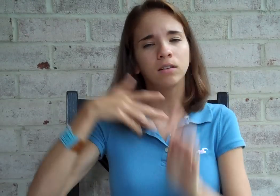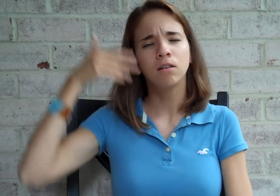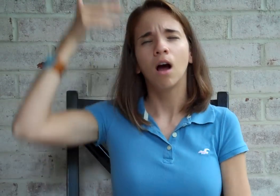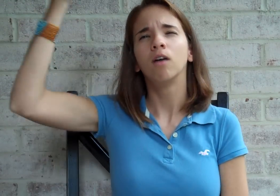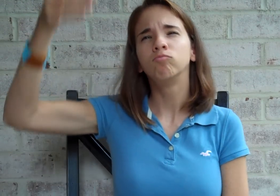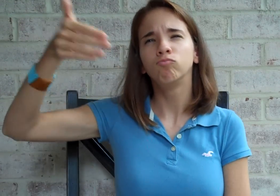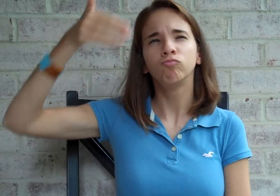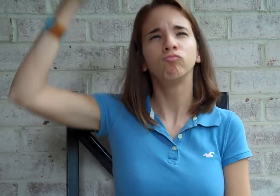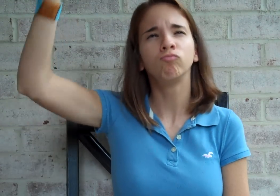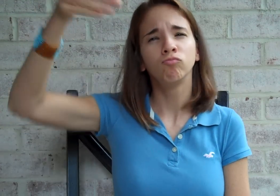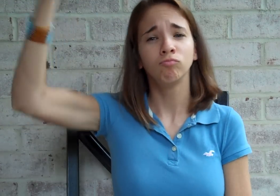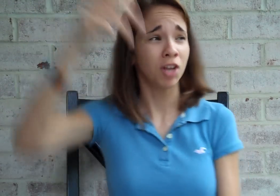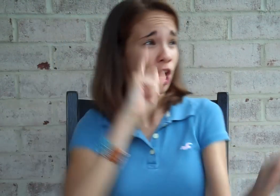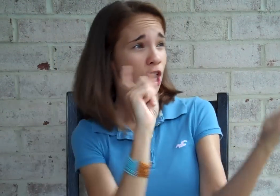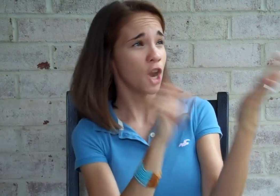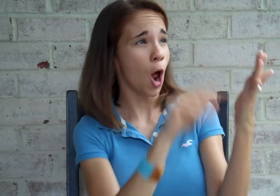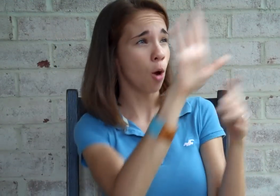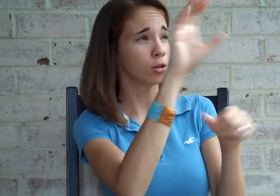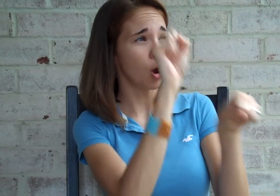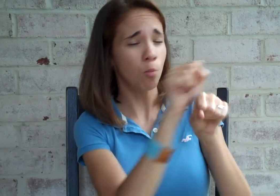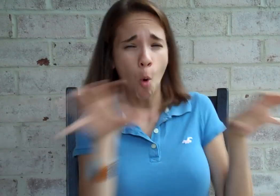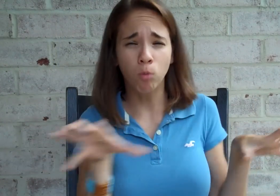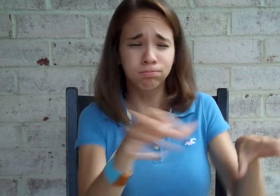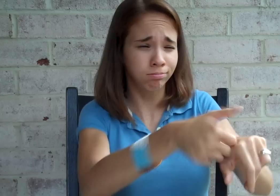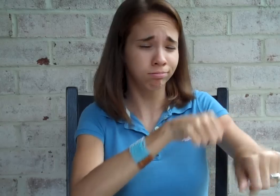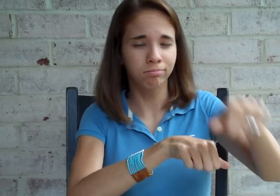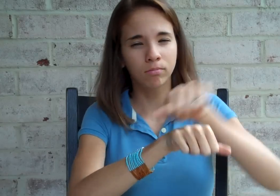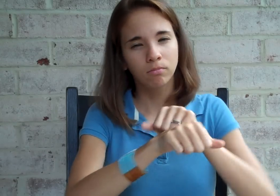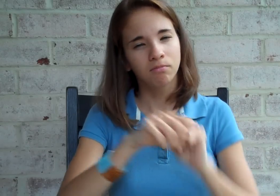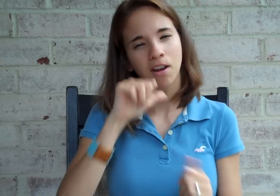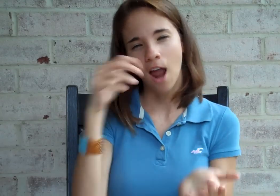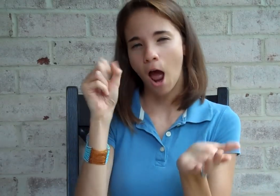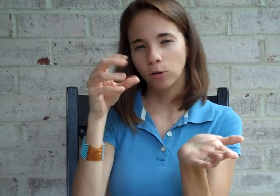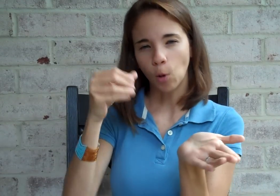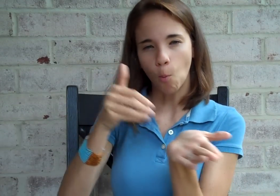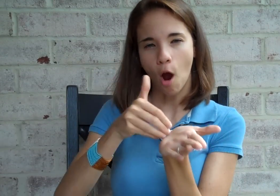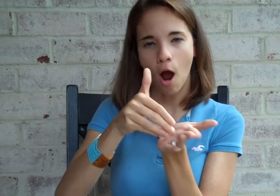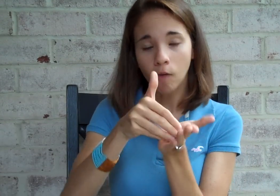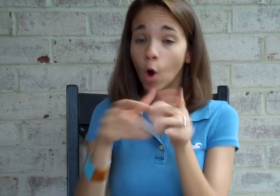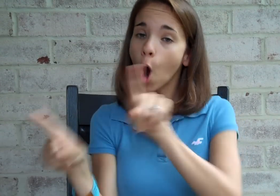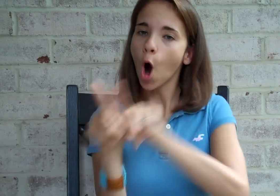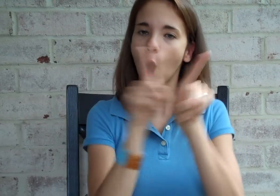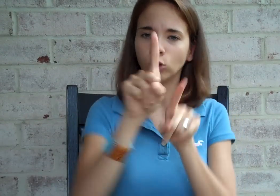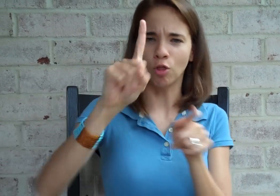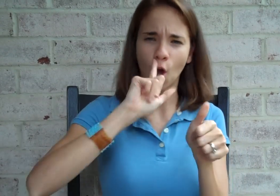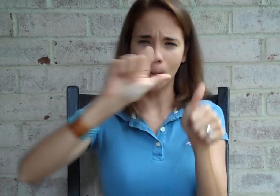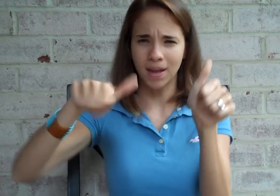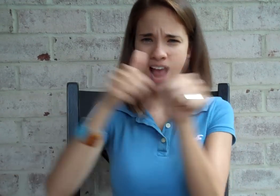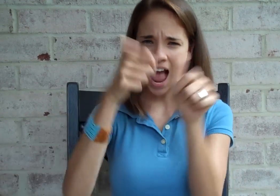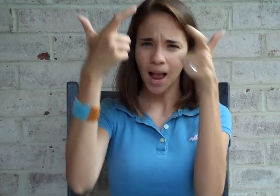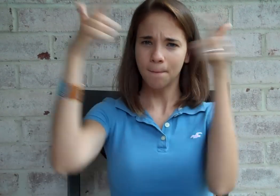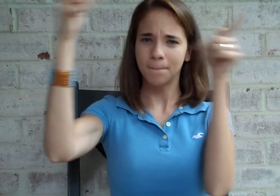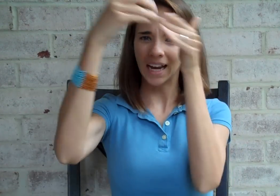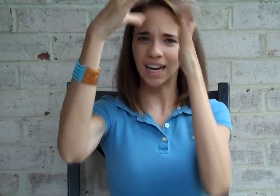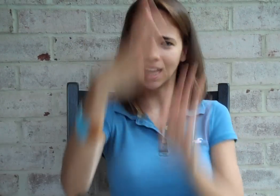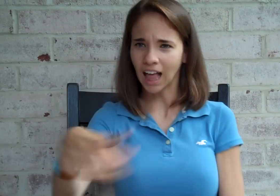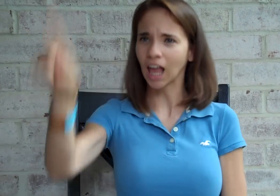Every now and then, they are seldom recognized for their work or performance. Additionally, they are behind a big leader